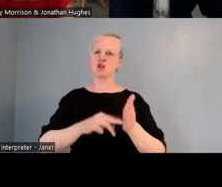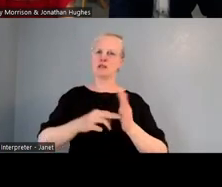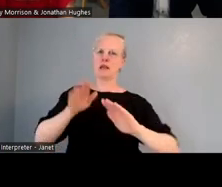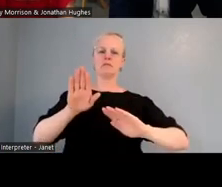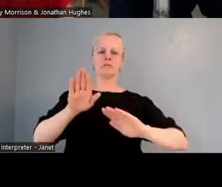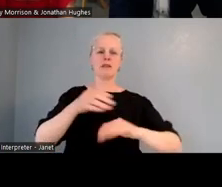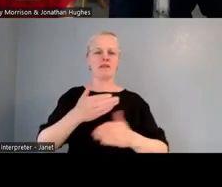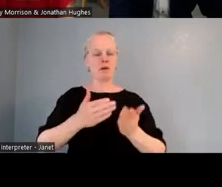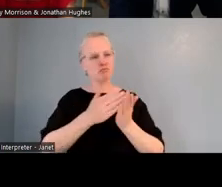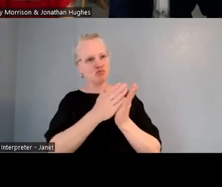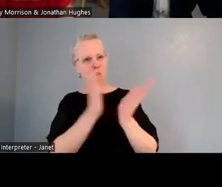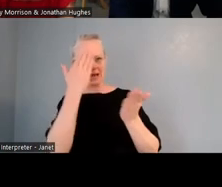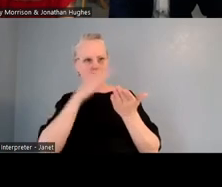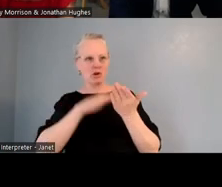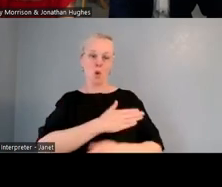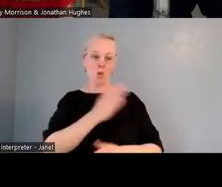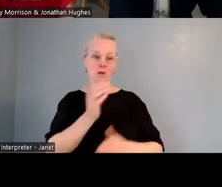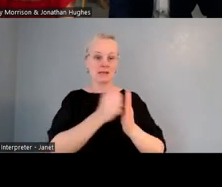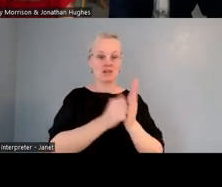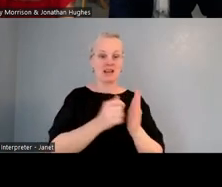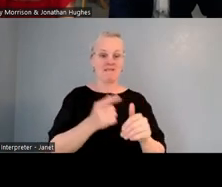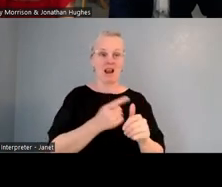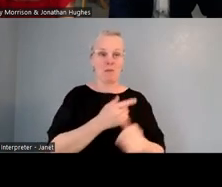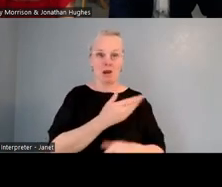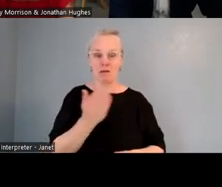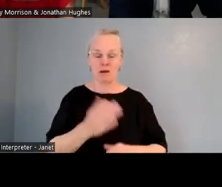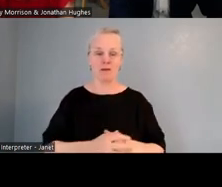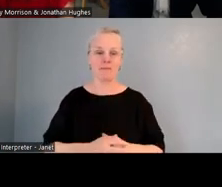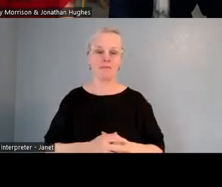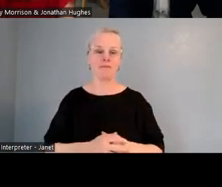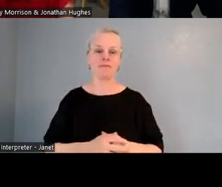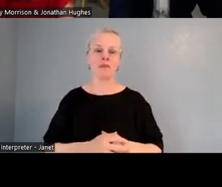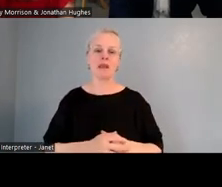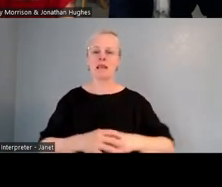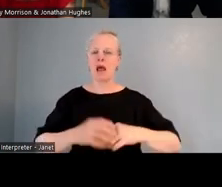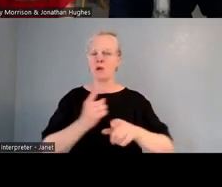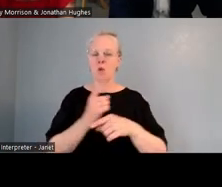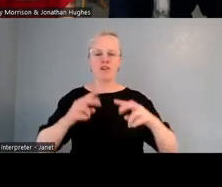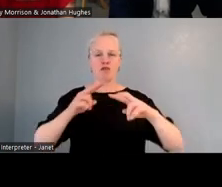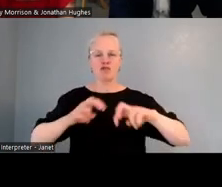in their education. And just a quick mention to the research into middle school education, and we did do a visit or two, I think.